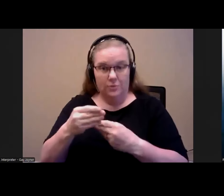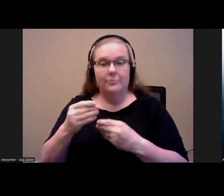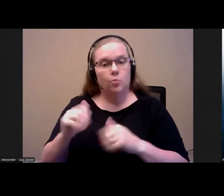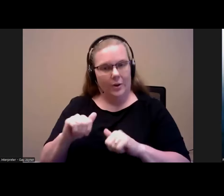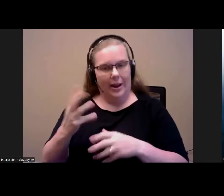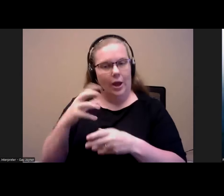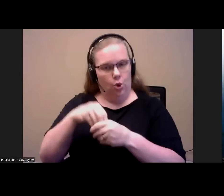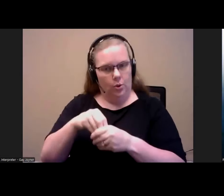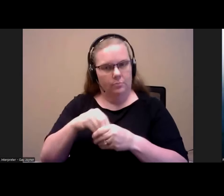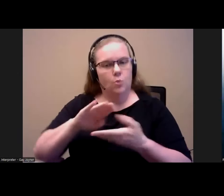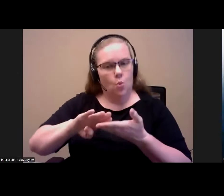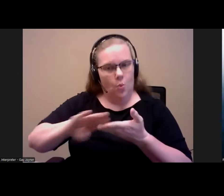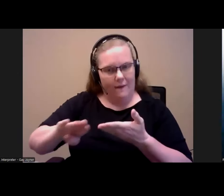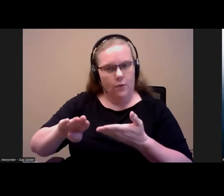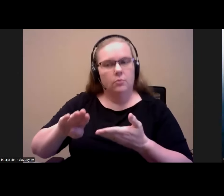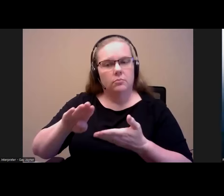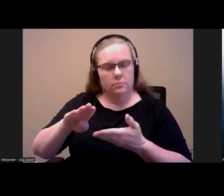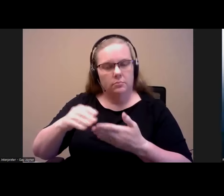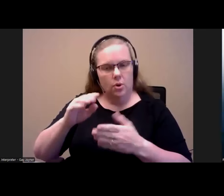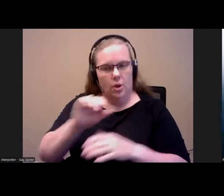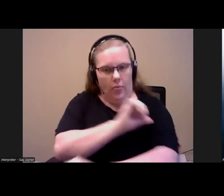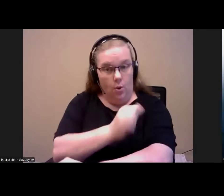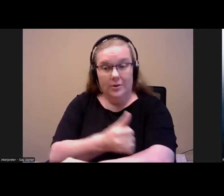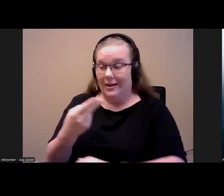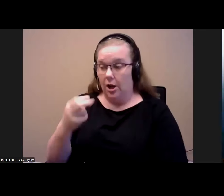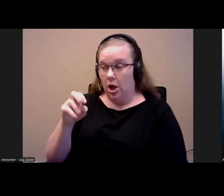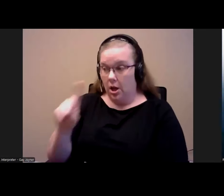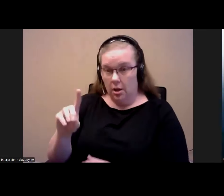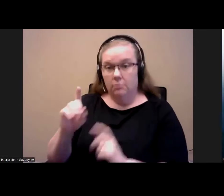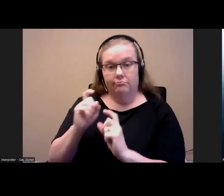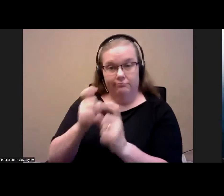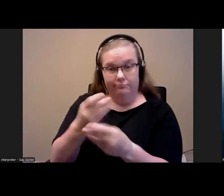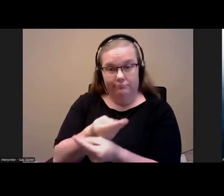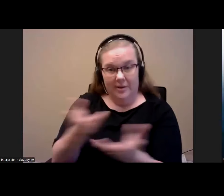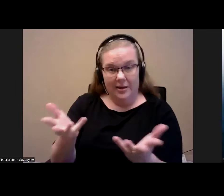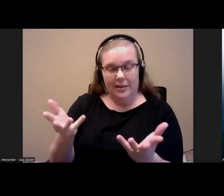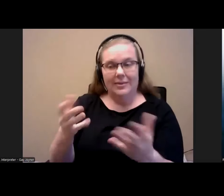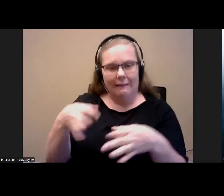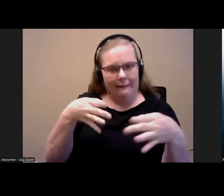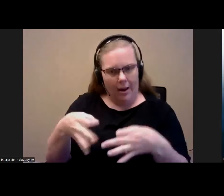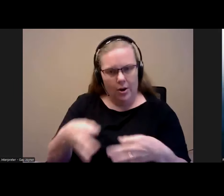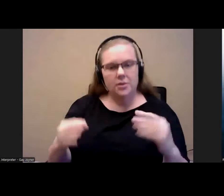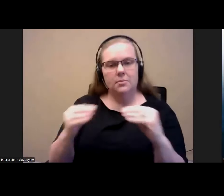in just a few weeks ago, HUD issued a notice that outlined policy changes in